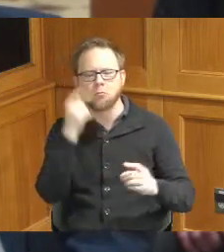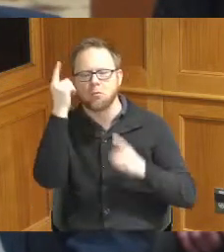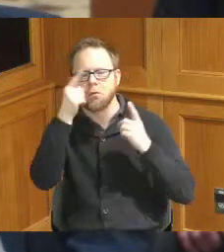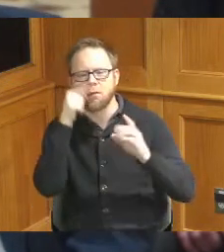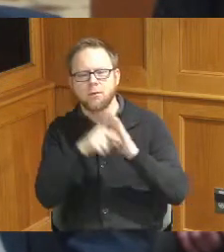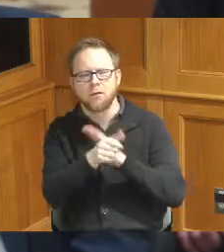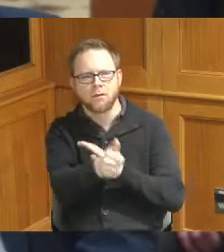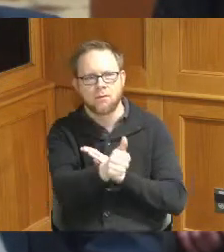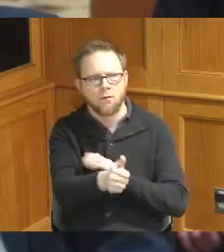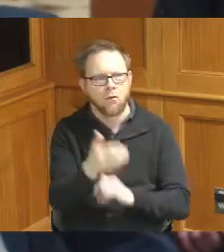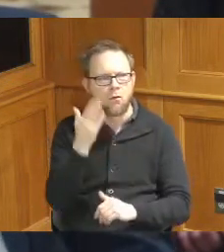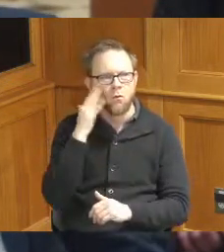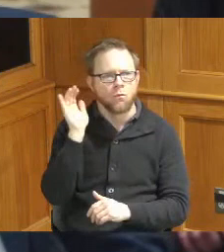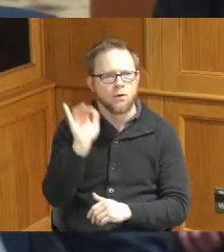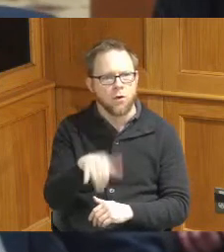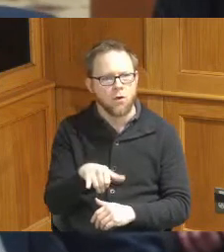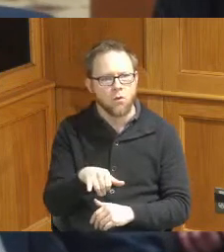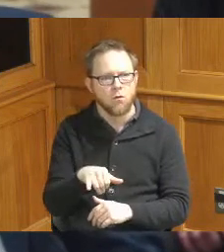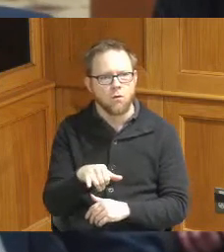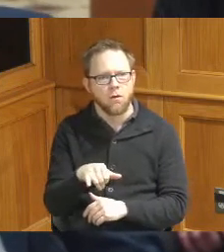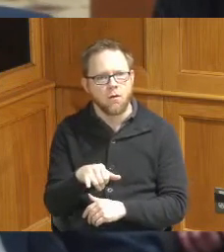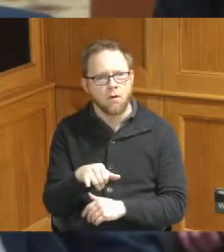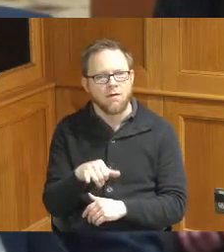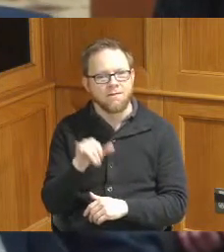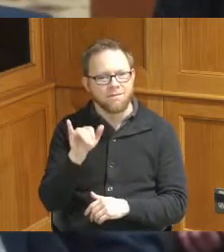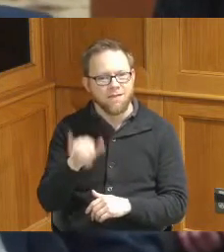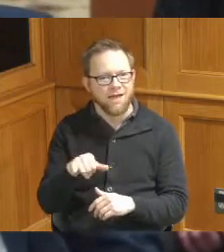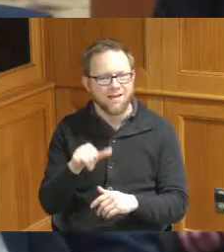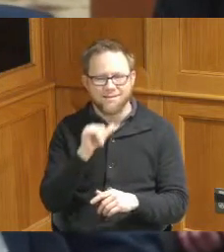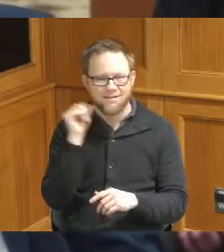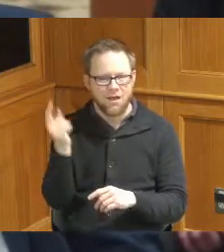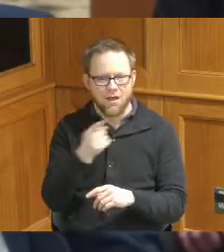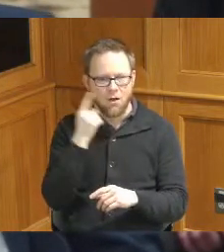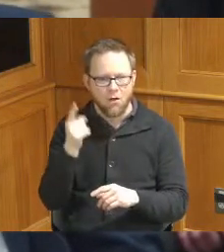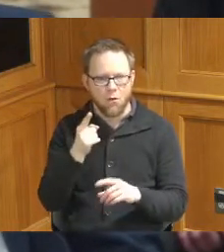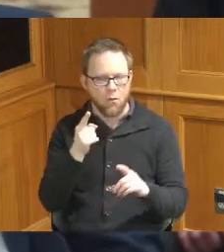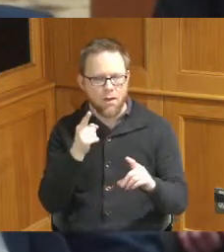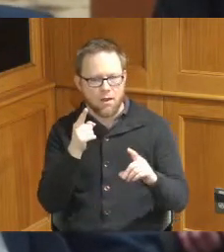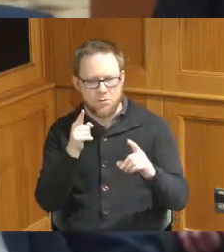providers are not always successful in detecting when kids are presenting with suicidal risk